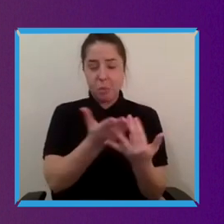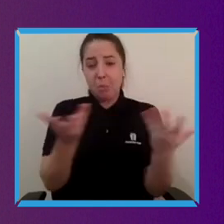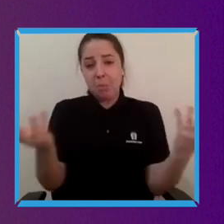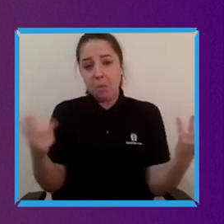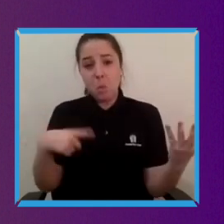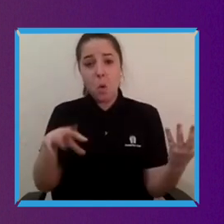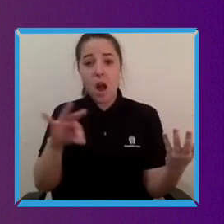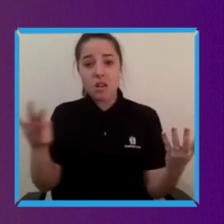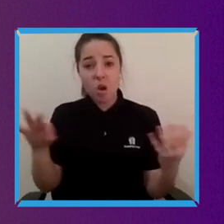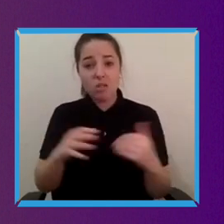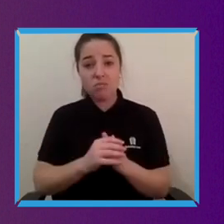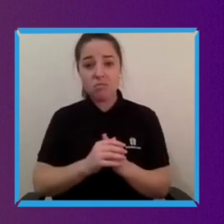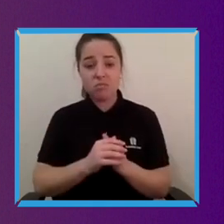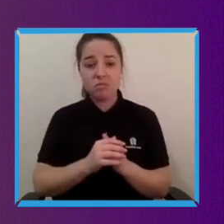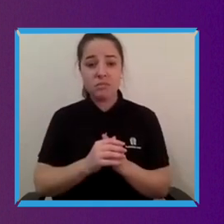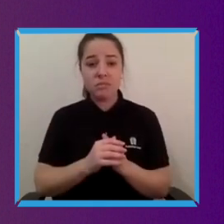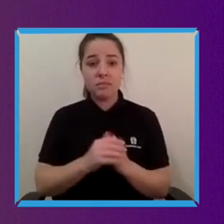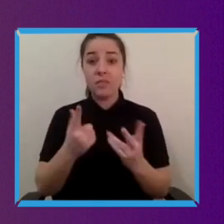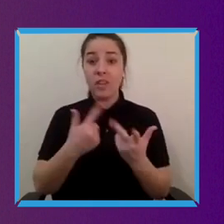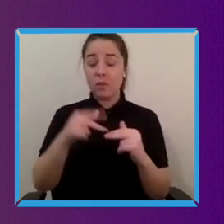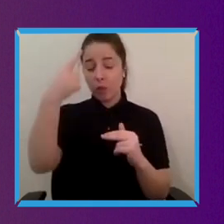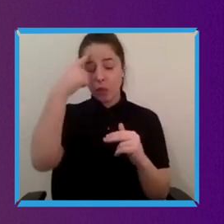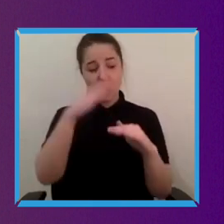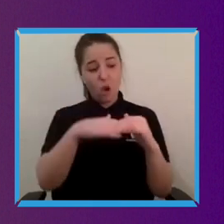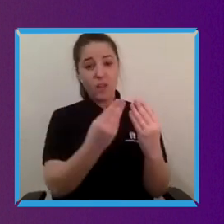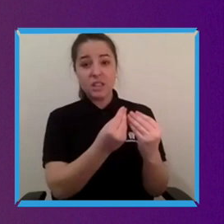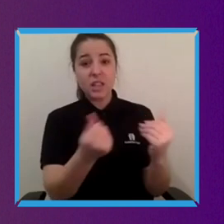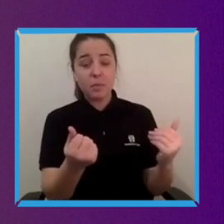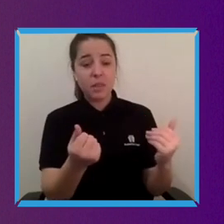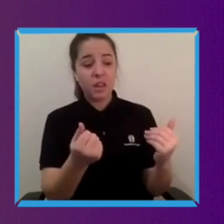people are pretty happy with some niggle, you're probably